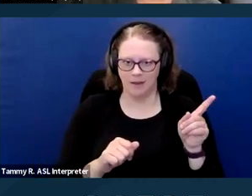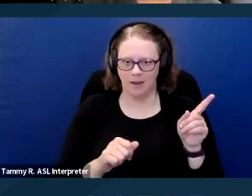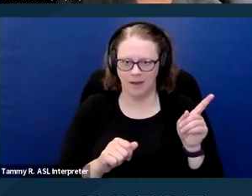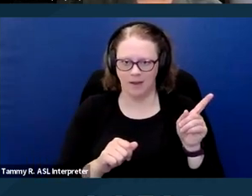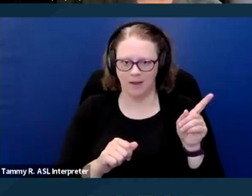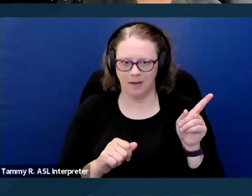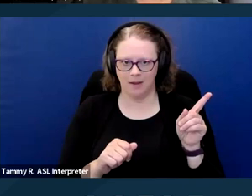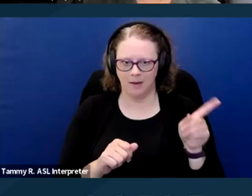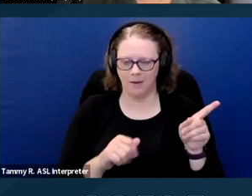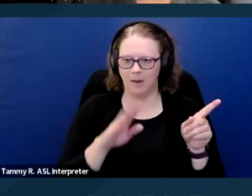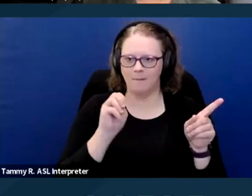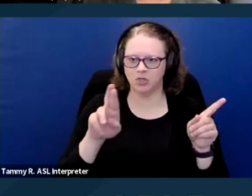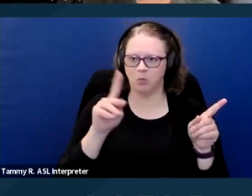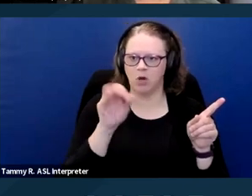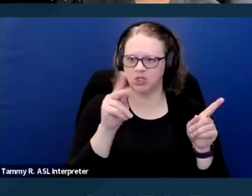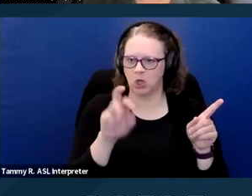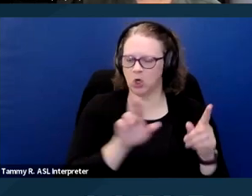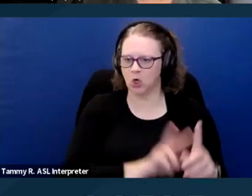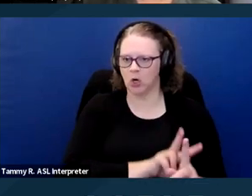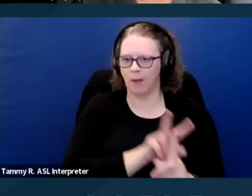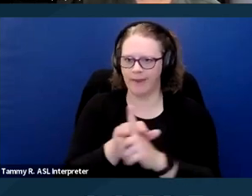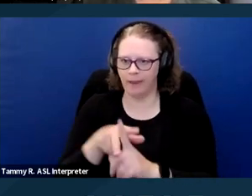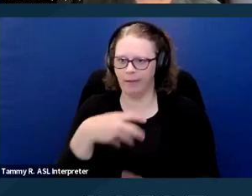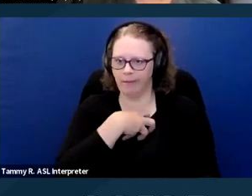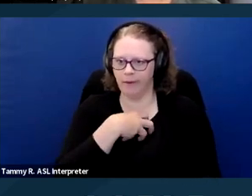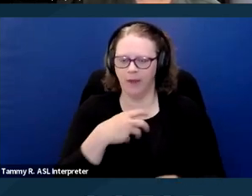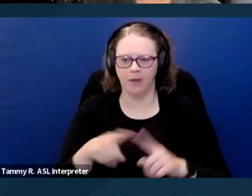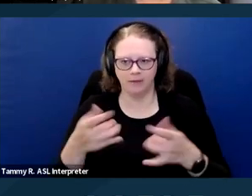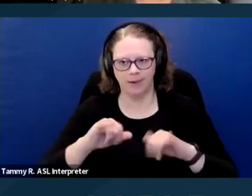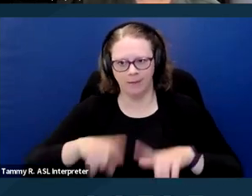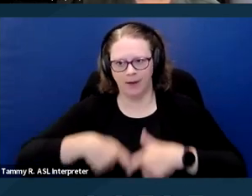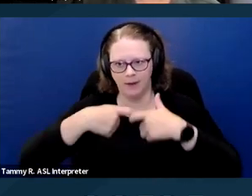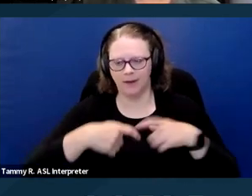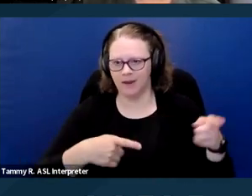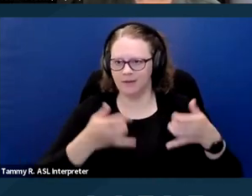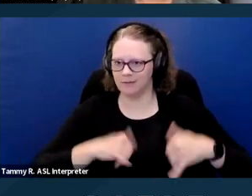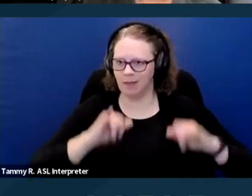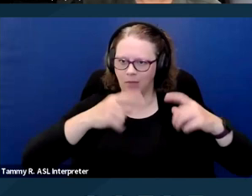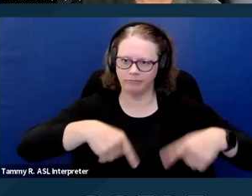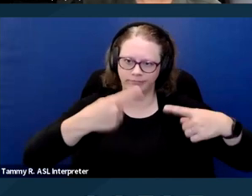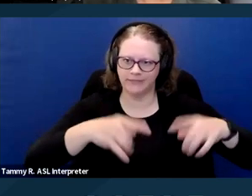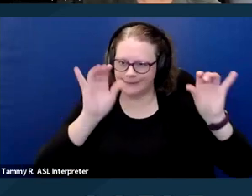He's still arguing the same things that have been rejected previously by both the District court and the 9th Circuit,